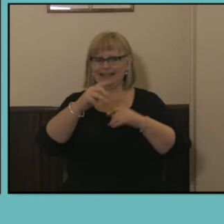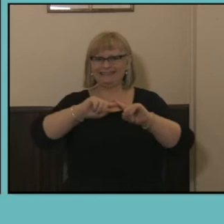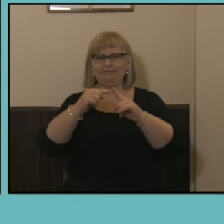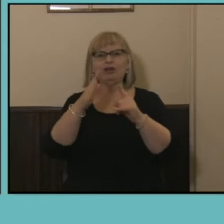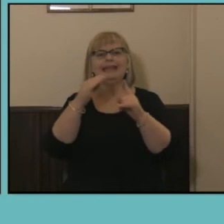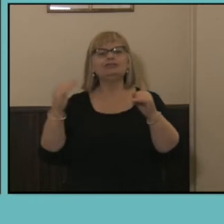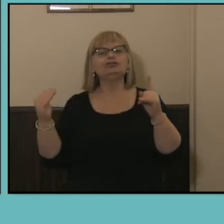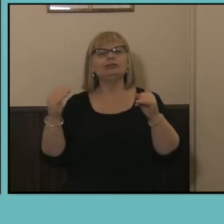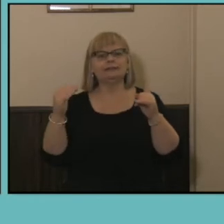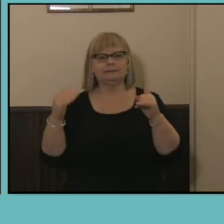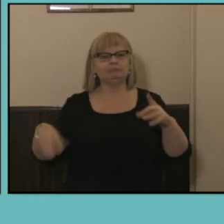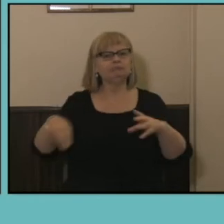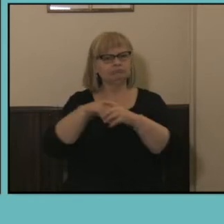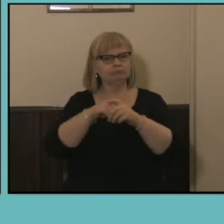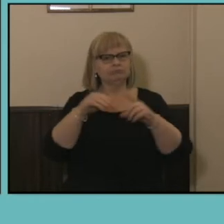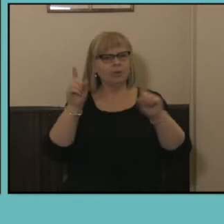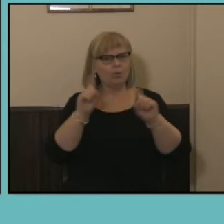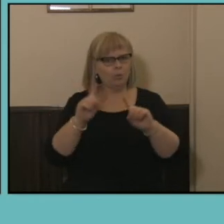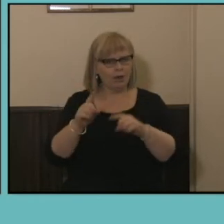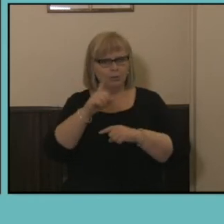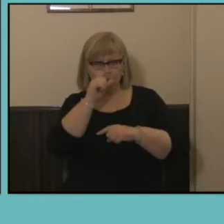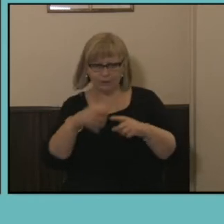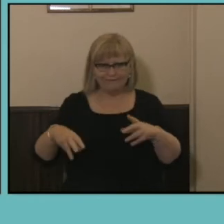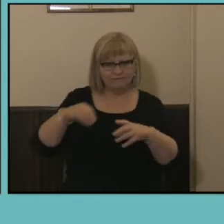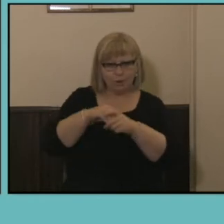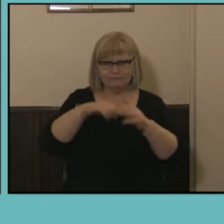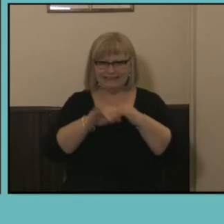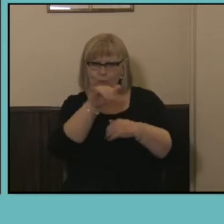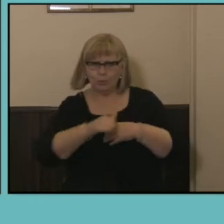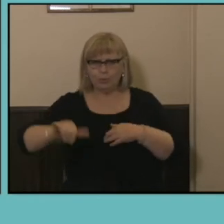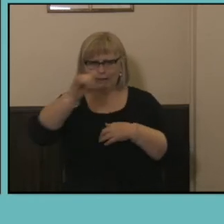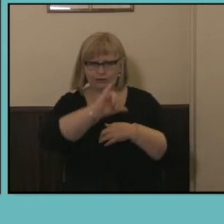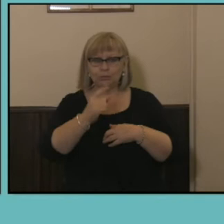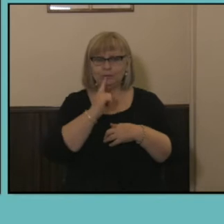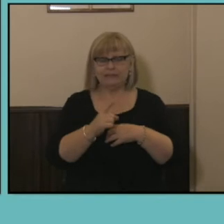so those nineteen industries that they could have been working in. So 13% of